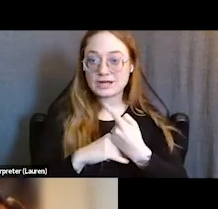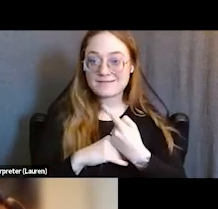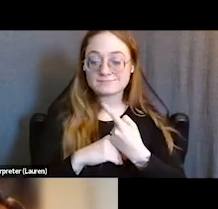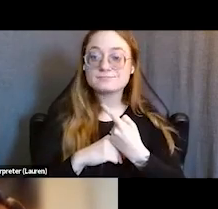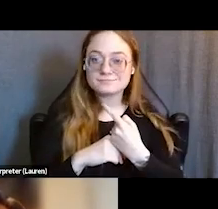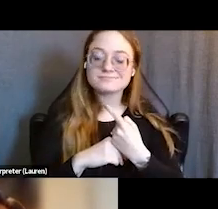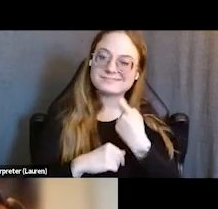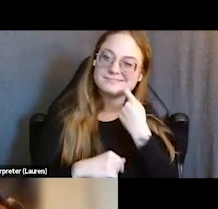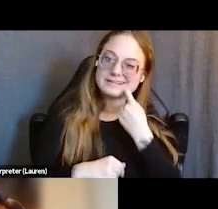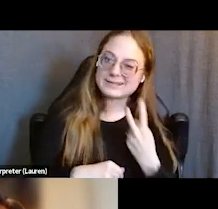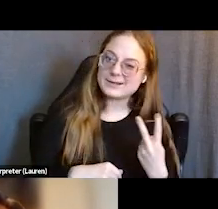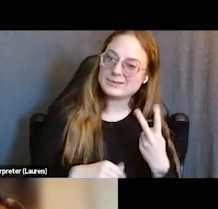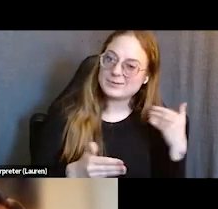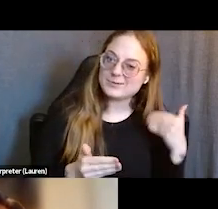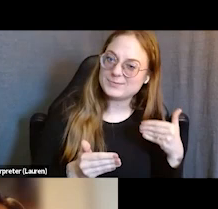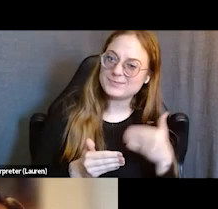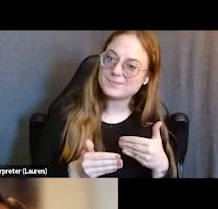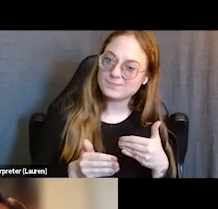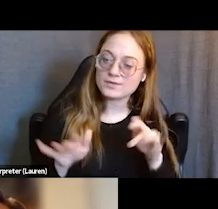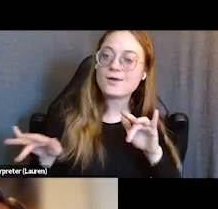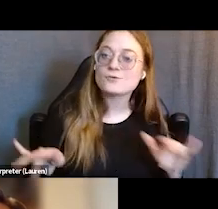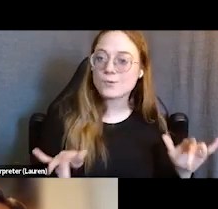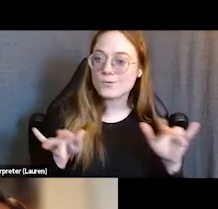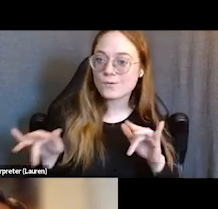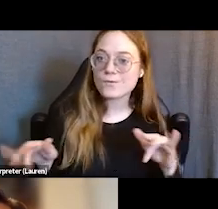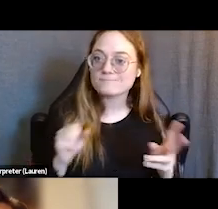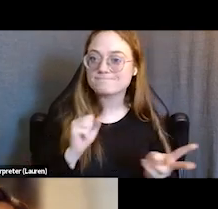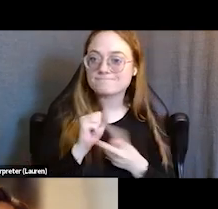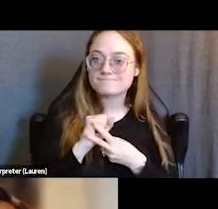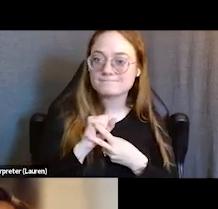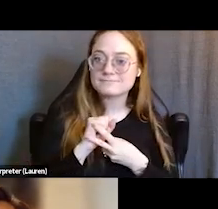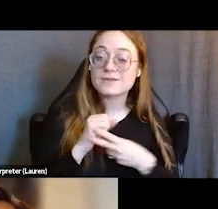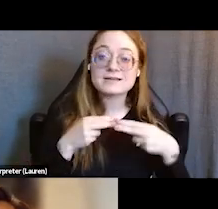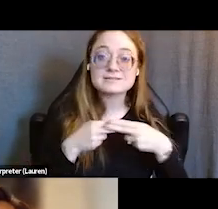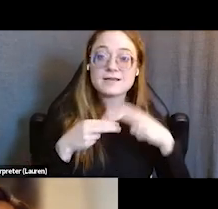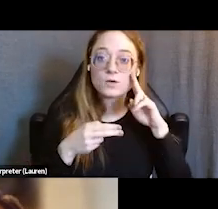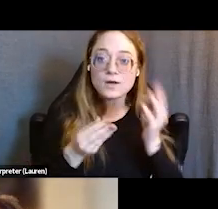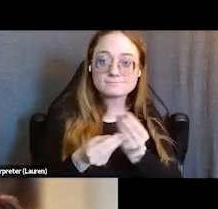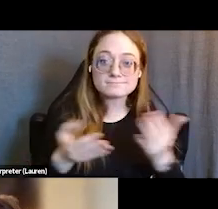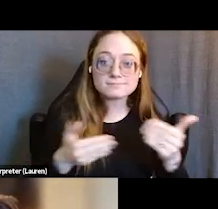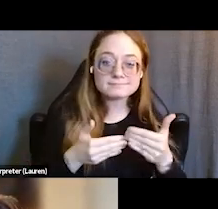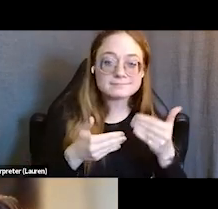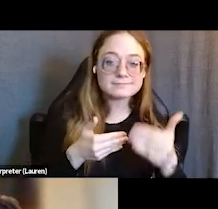that have preceded this one, is being recorded and the slides will be disseminated in the days following the webinar.